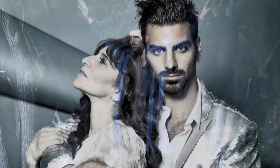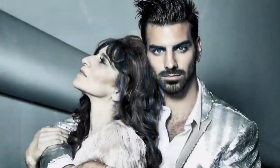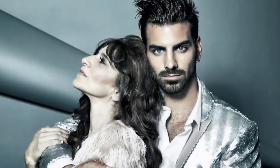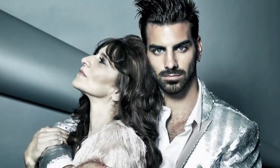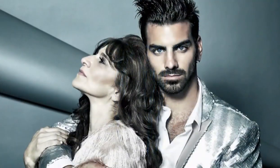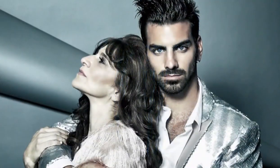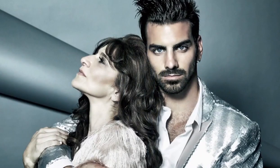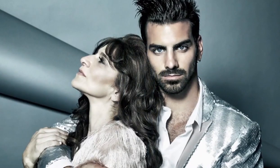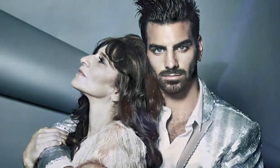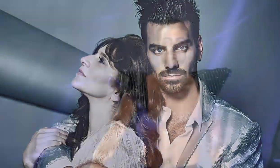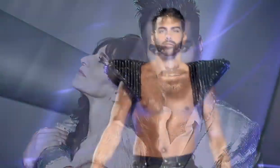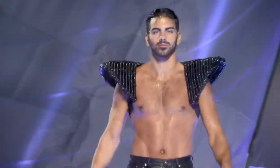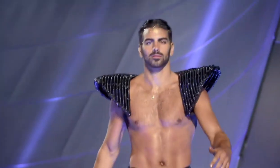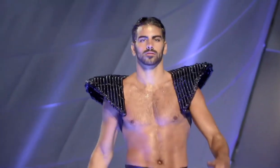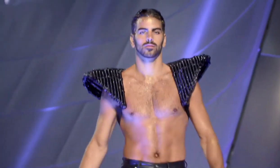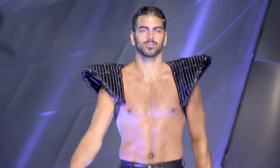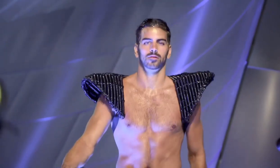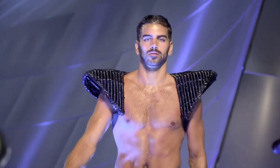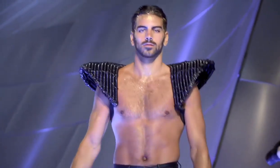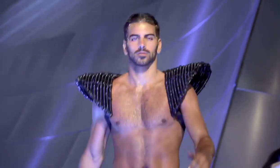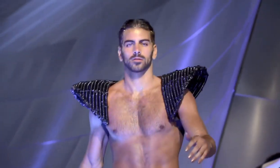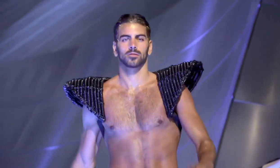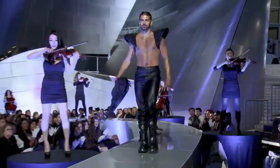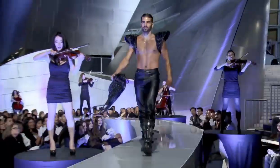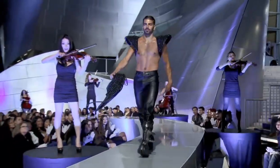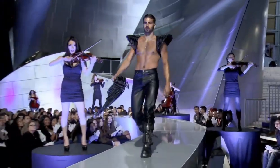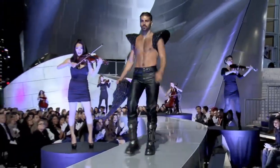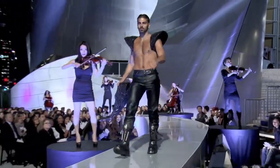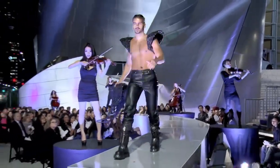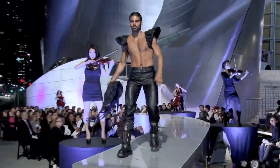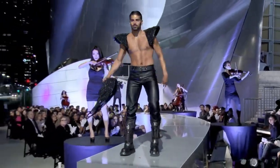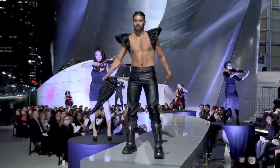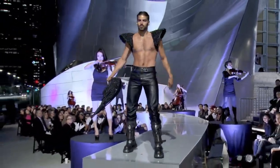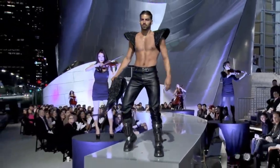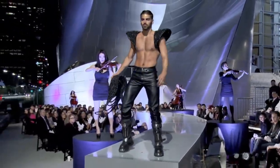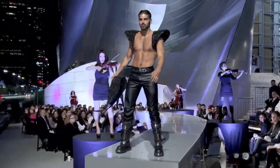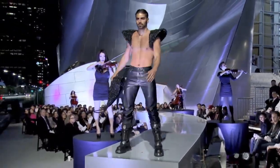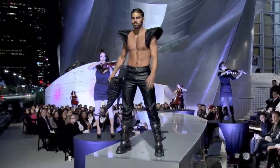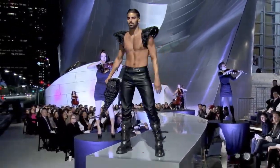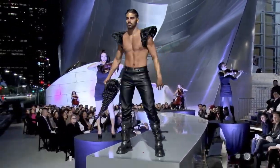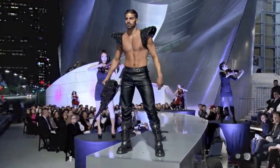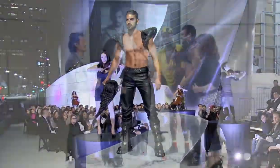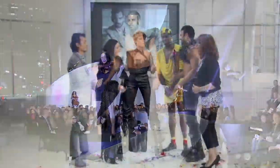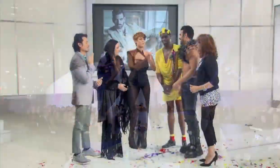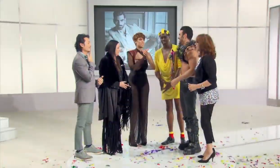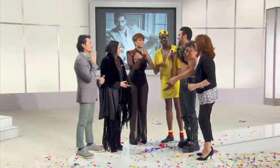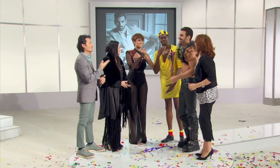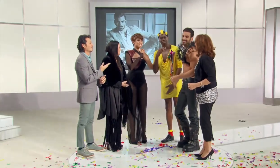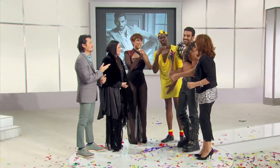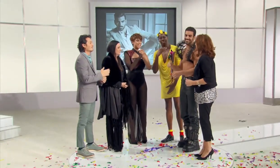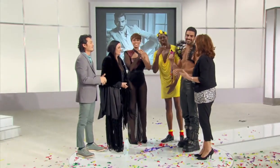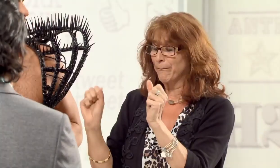This proves to me that being Deaf doesn't matter There's so many opportunities out there for the Deaf community Mama what do you want to say?